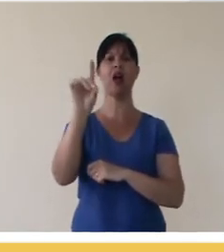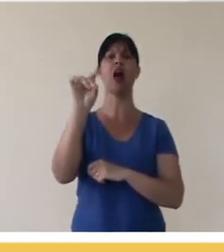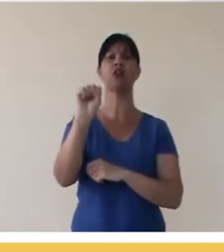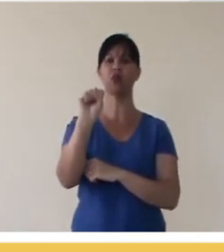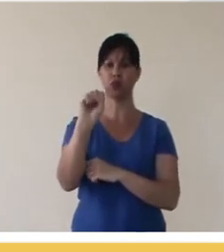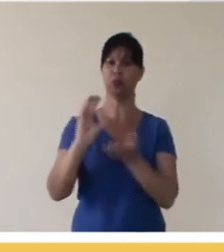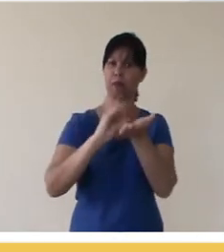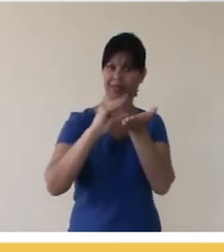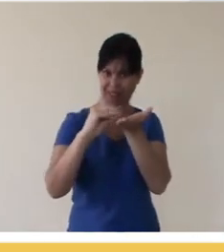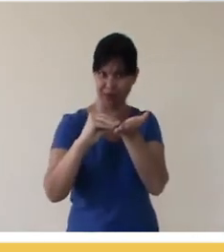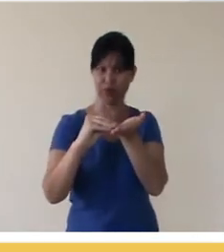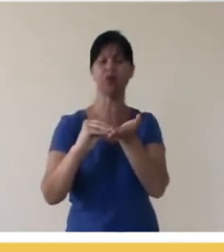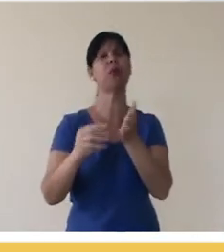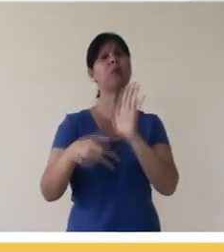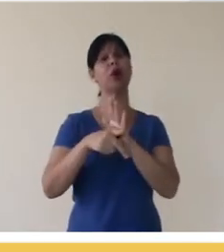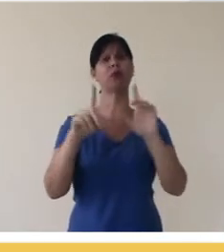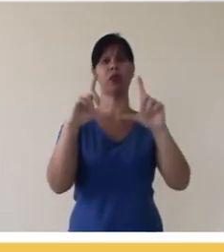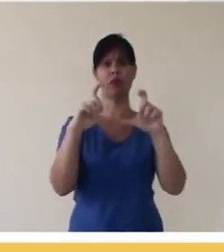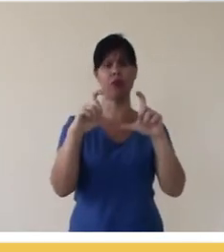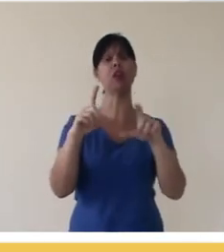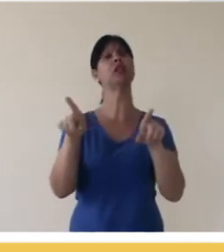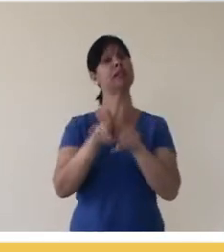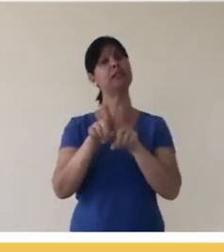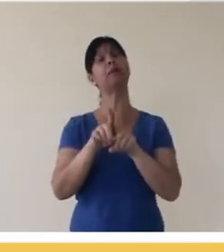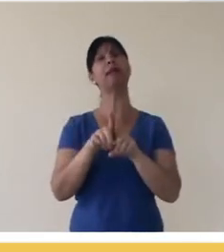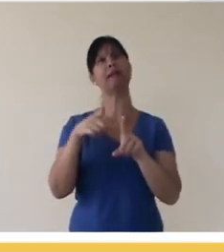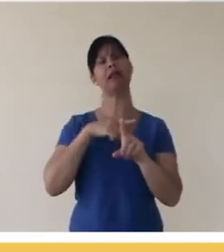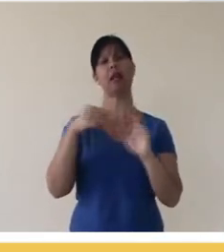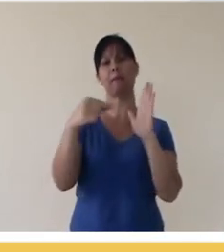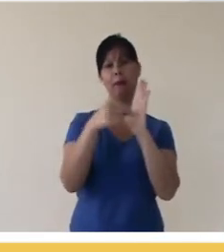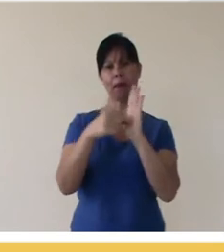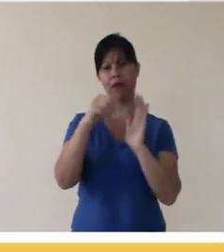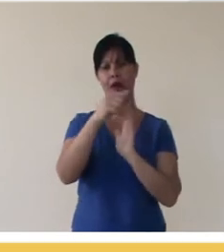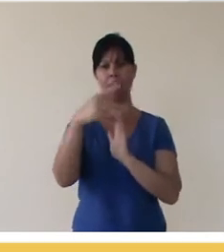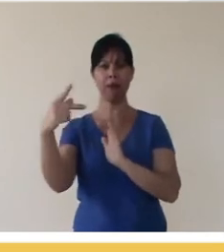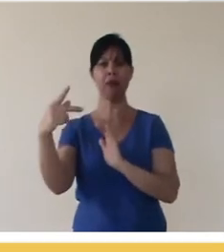the photo file itself and some programs, several programs, do that.